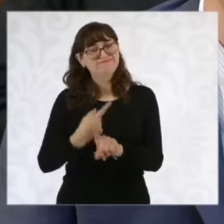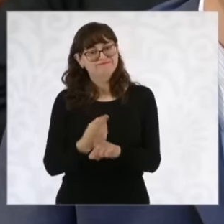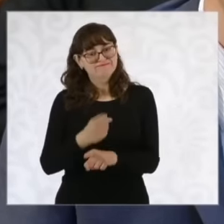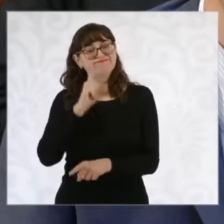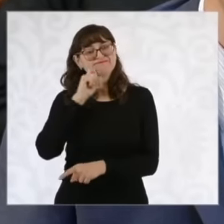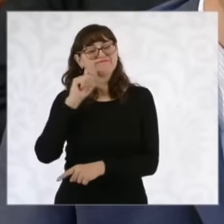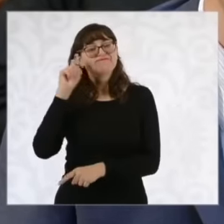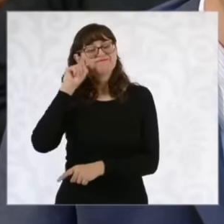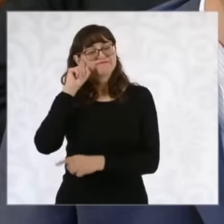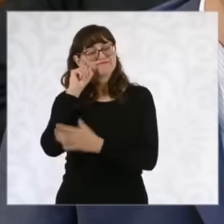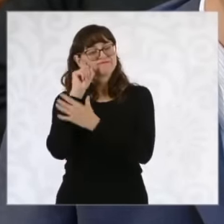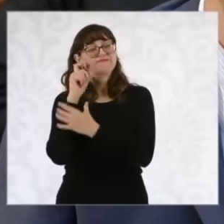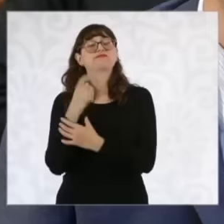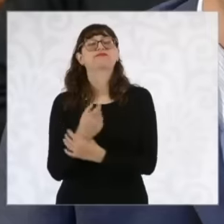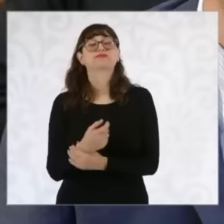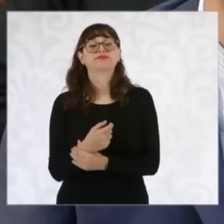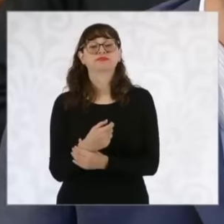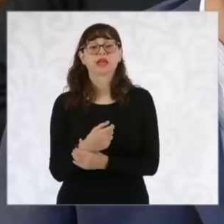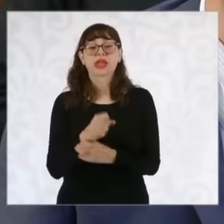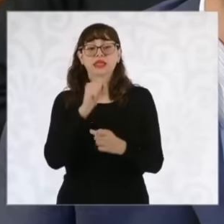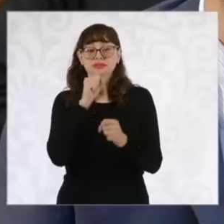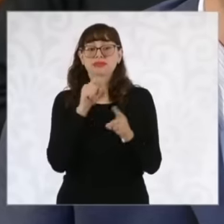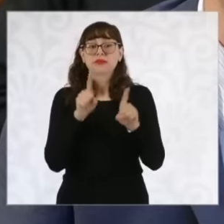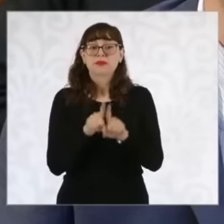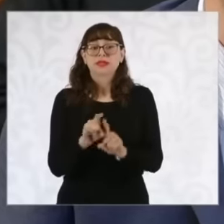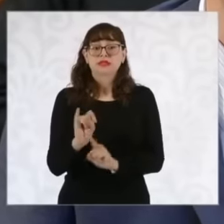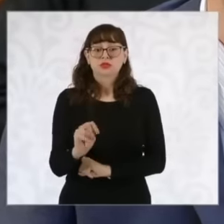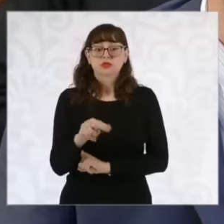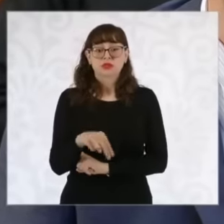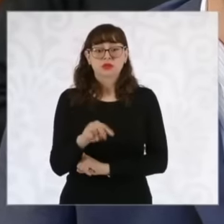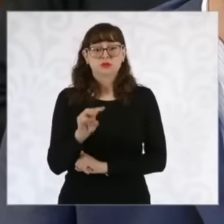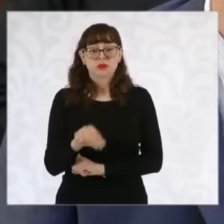they have also been victims of the National Institute of Immigration, which, well, does not serve them well,